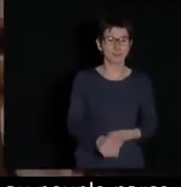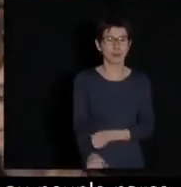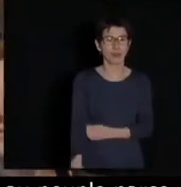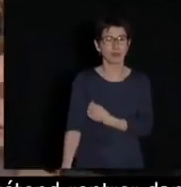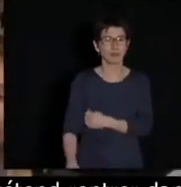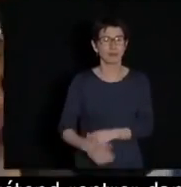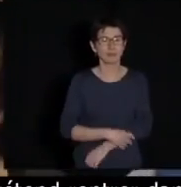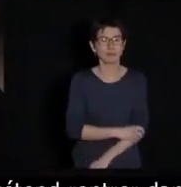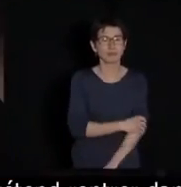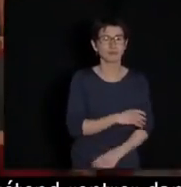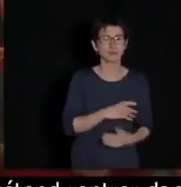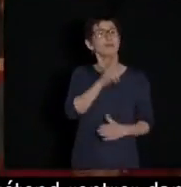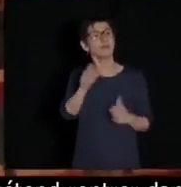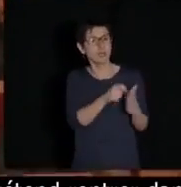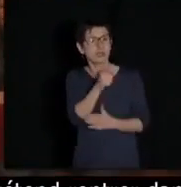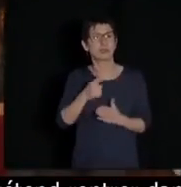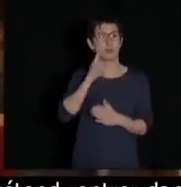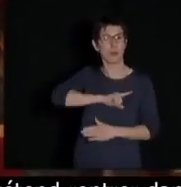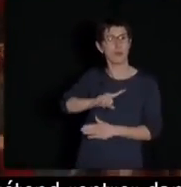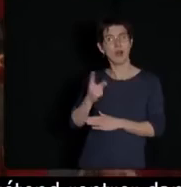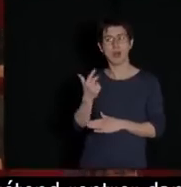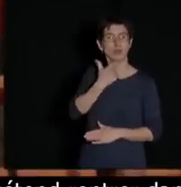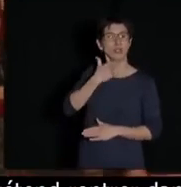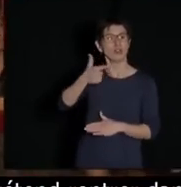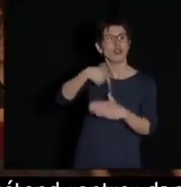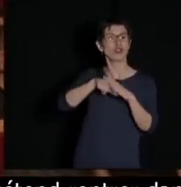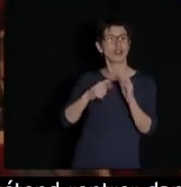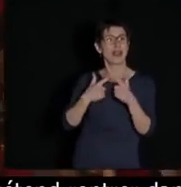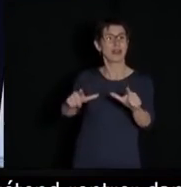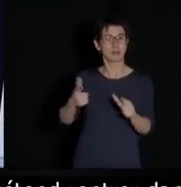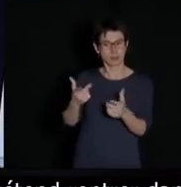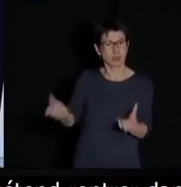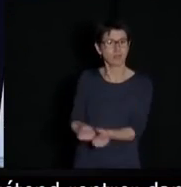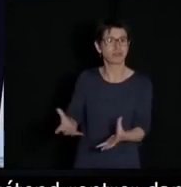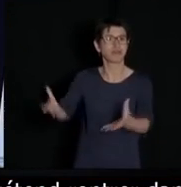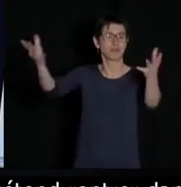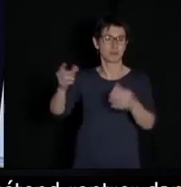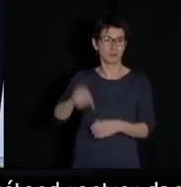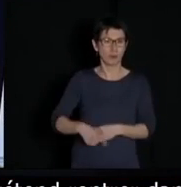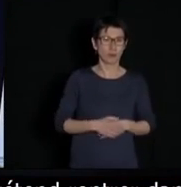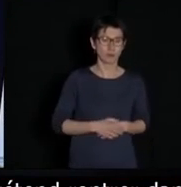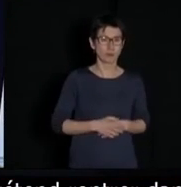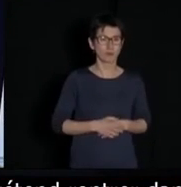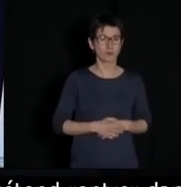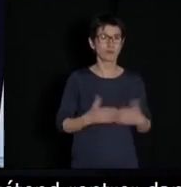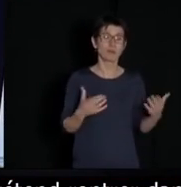Of course it has to do with free softwares and of course we will develop them!